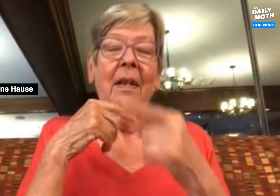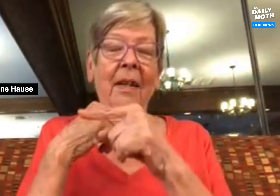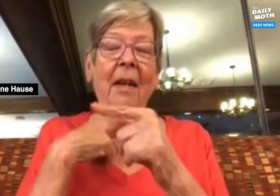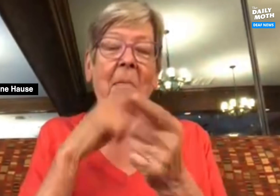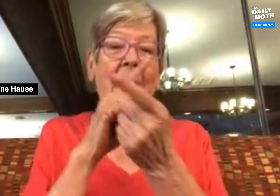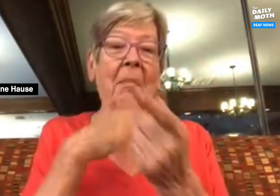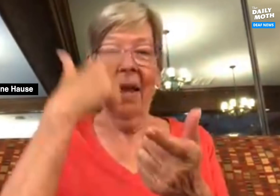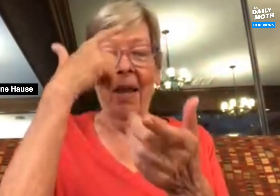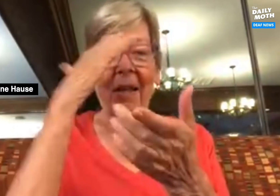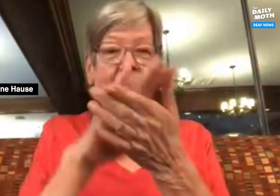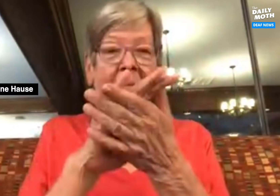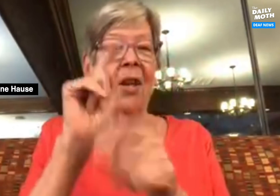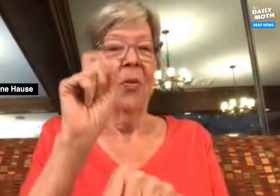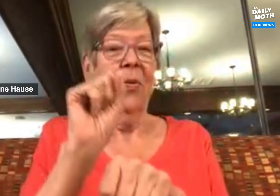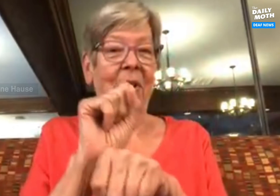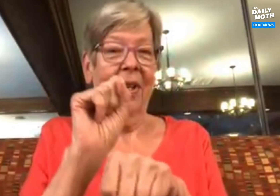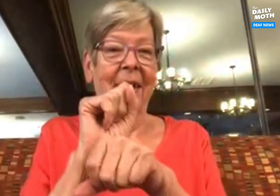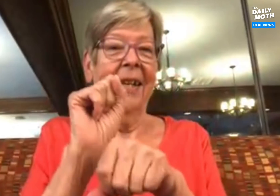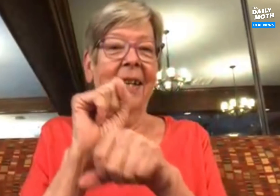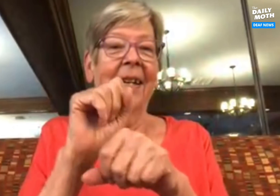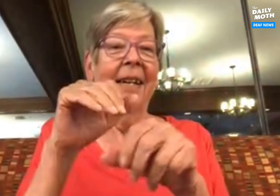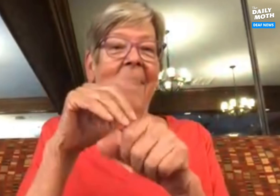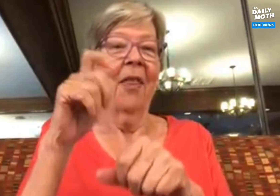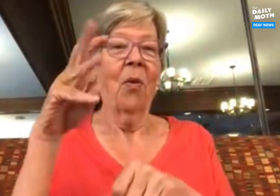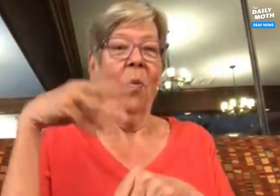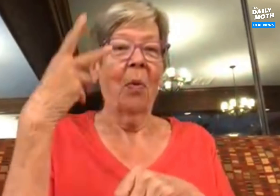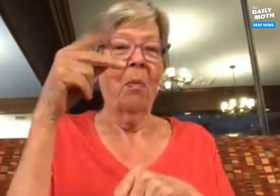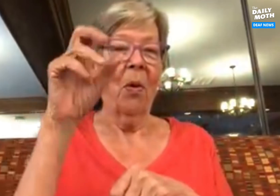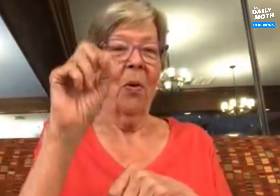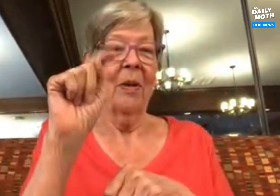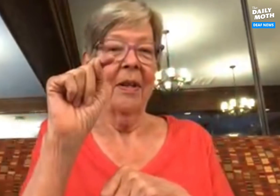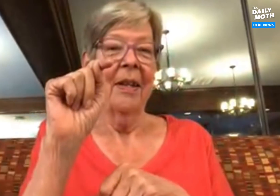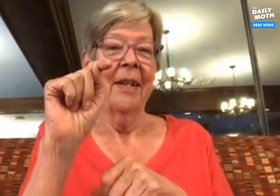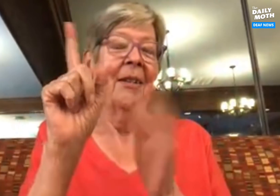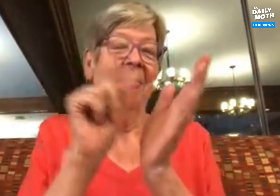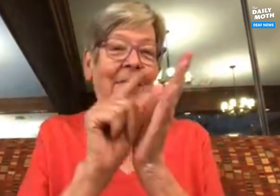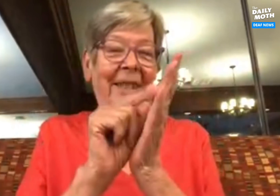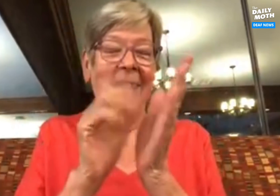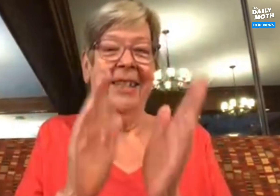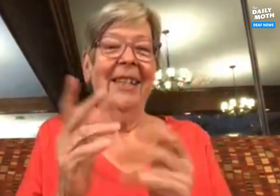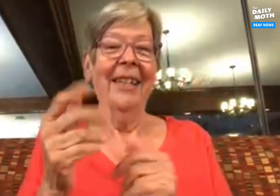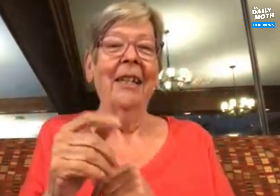I met my husband at work at The Washington Post as a printer.